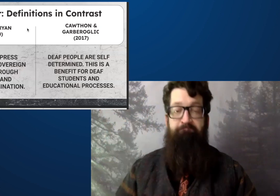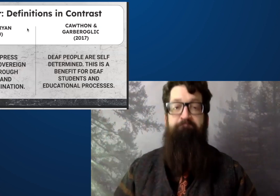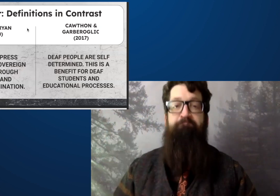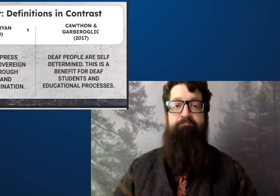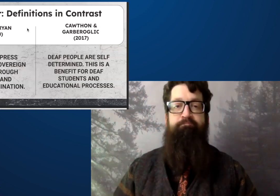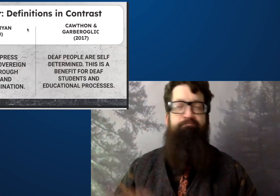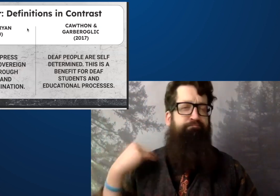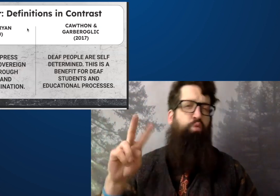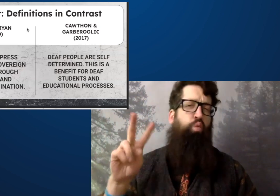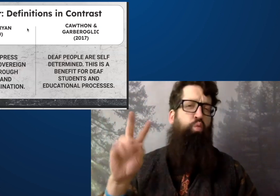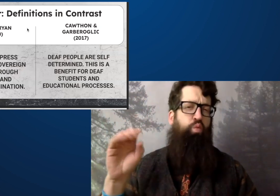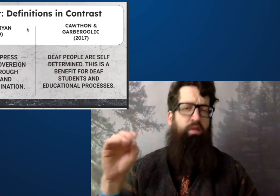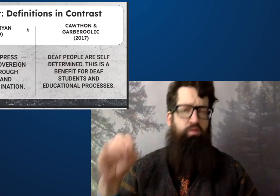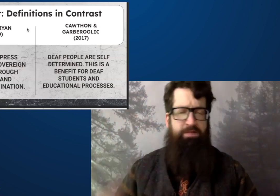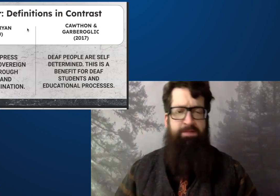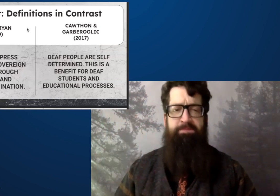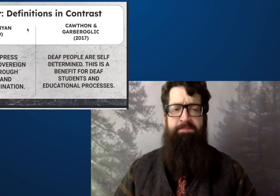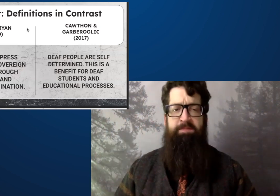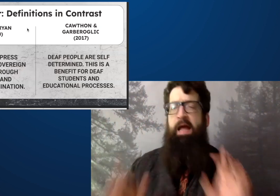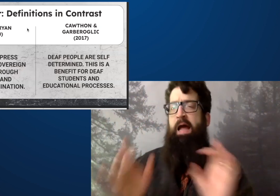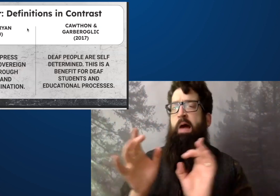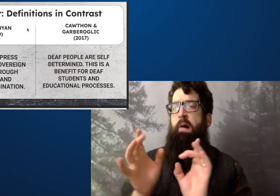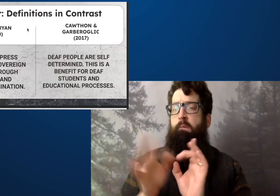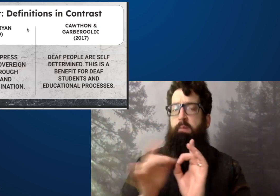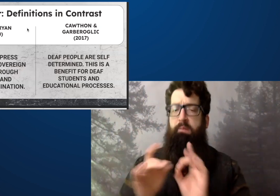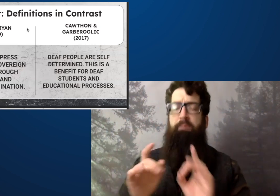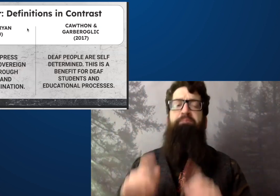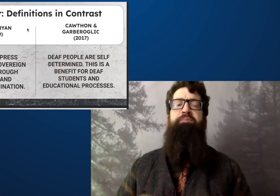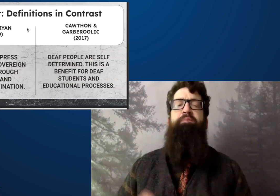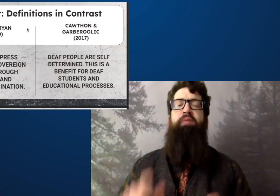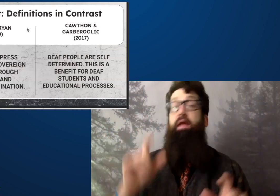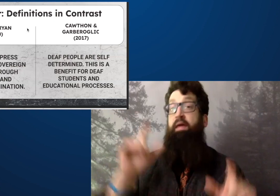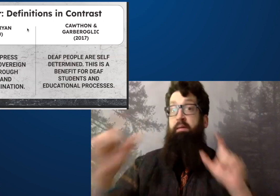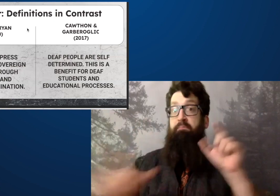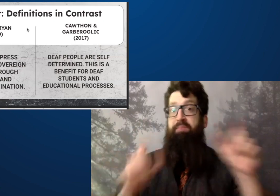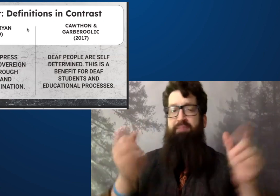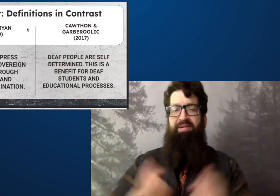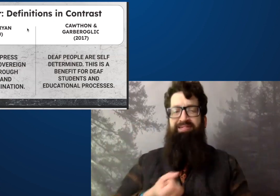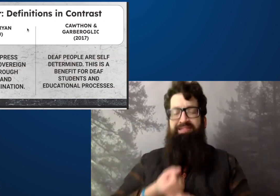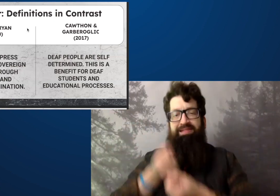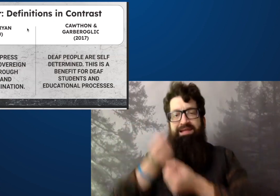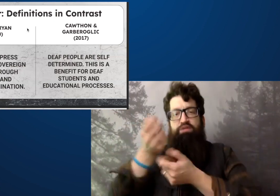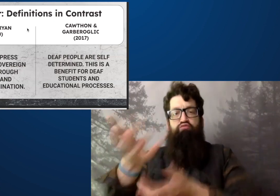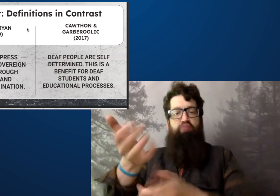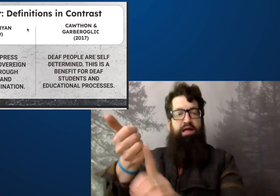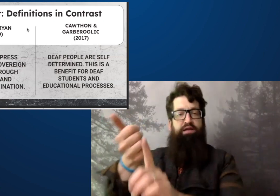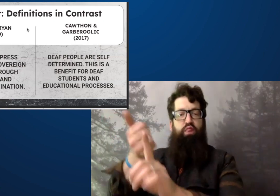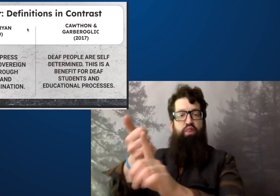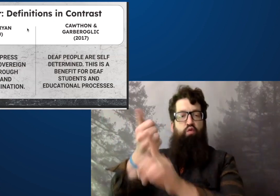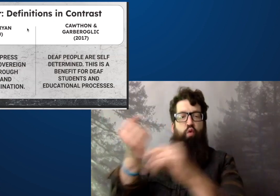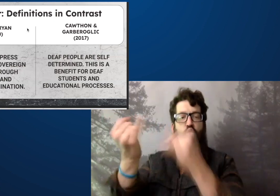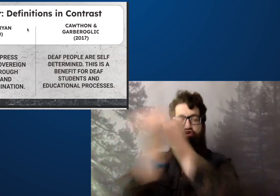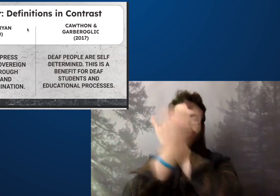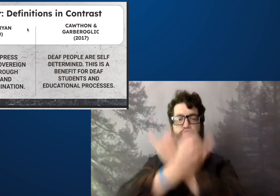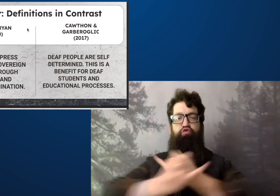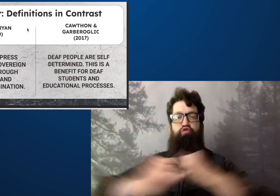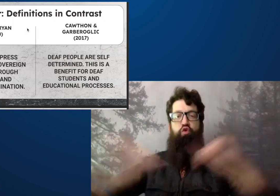Dessey and Ryan, recently published in 2000. Their comment is that people express their